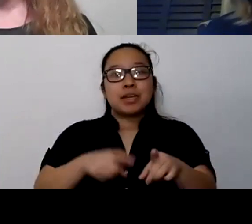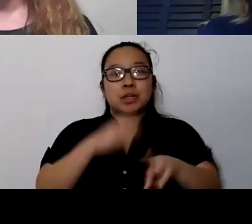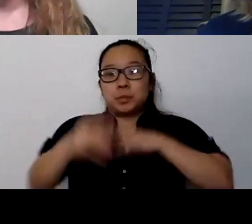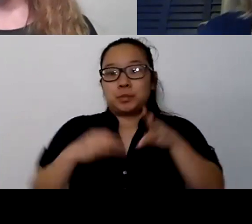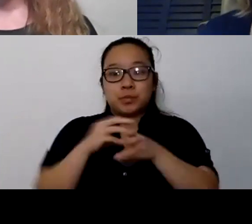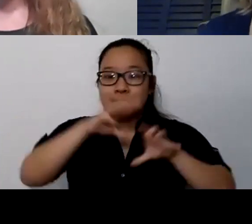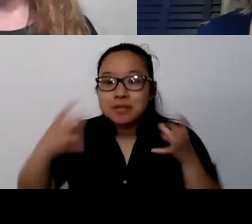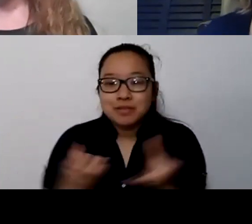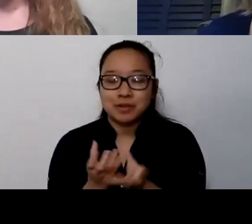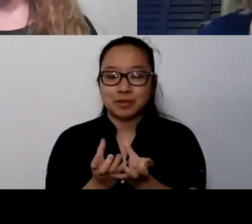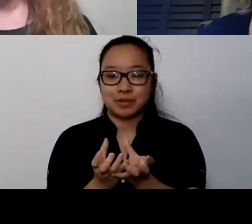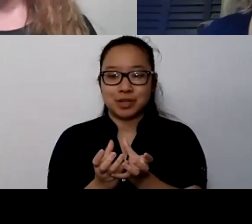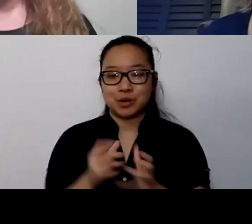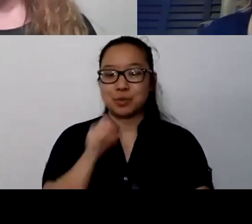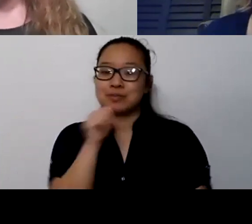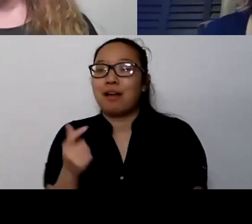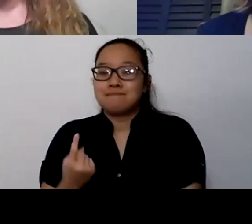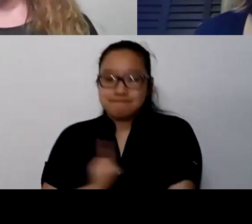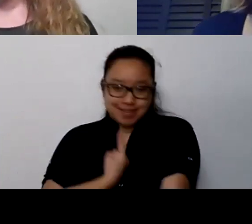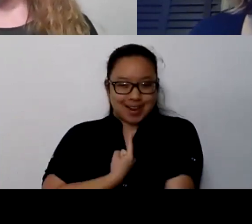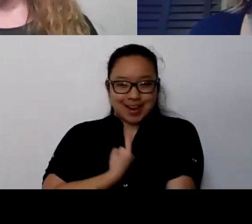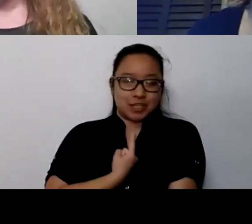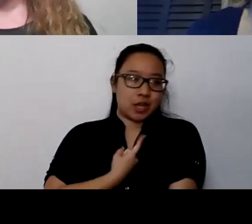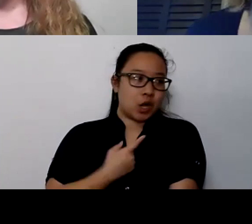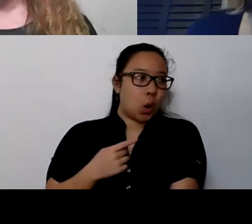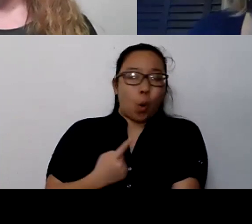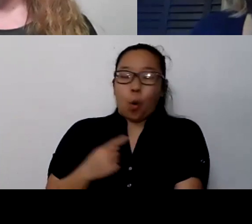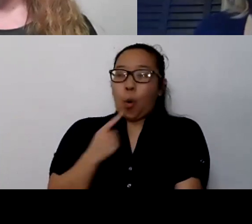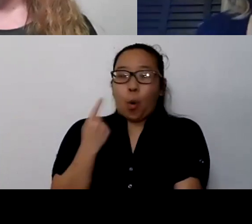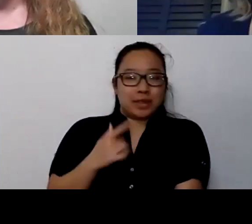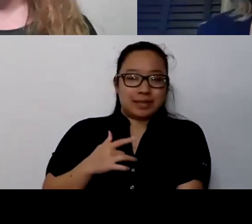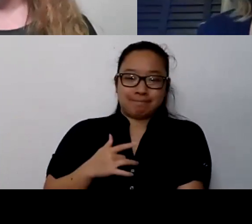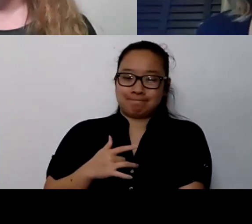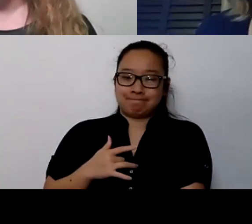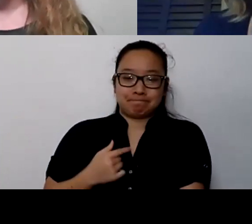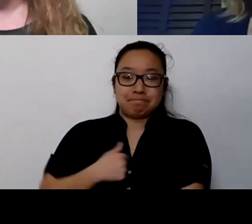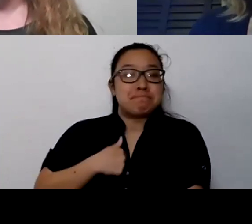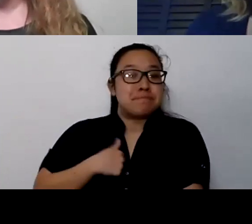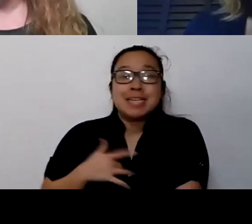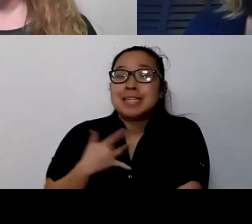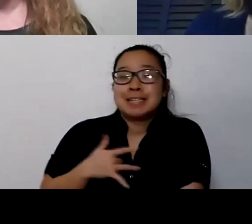There are so many people maybe in different boats, but there's a lot of boats out there.